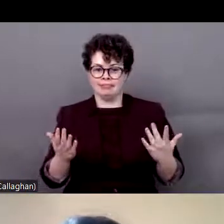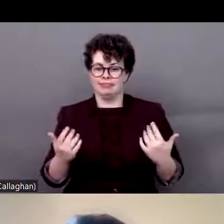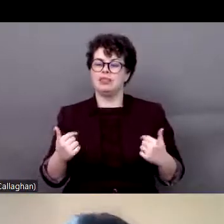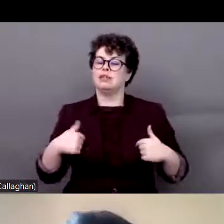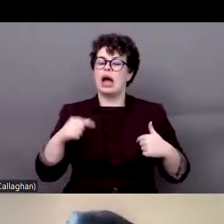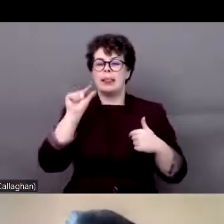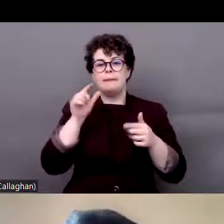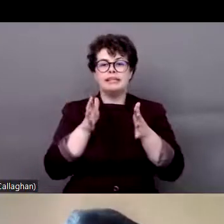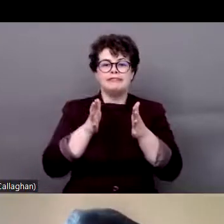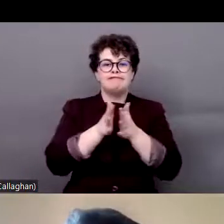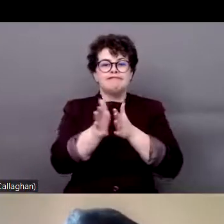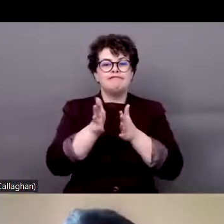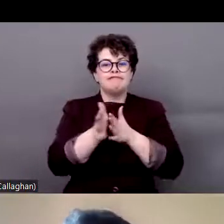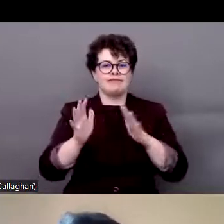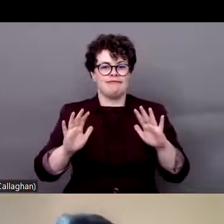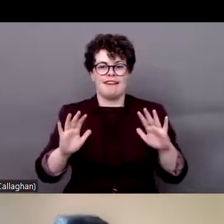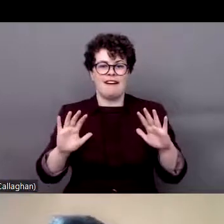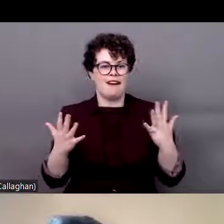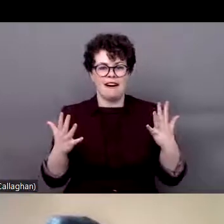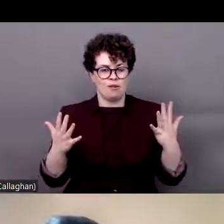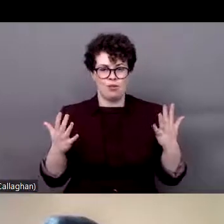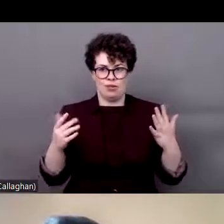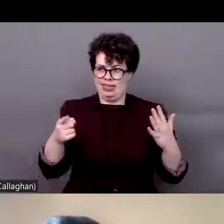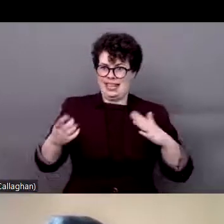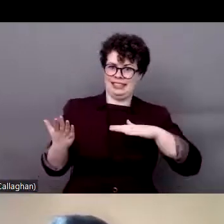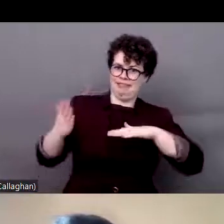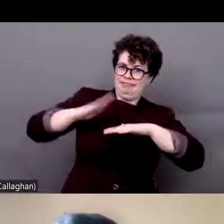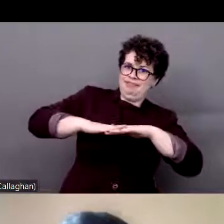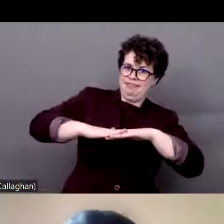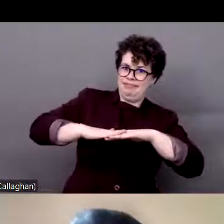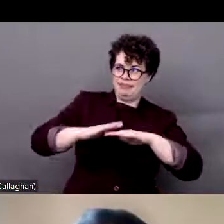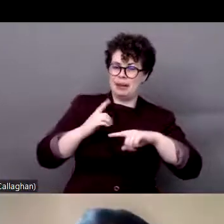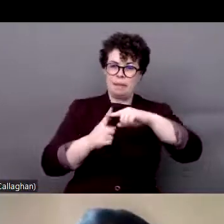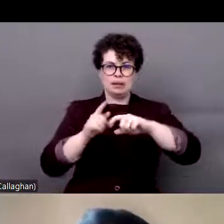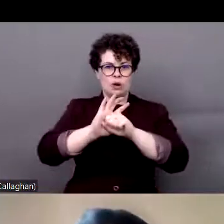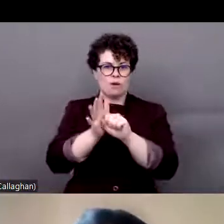little bit about how this has occurred during the pandemic.